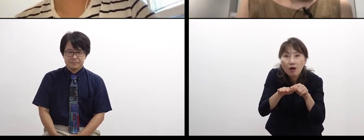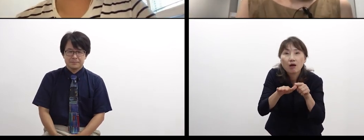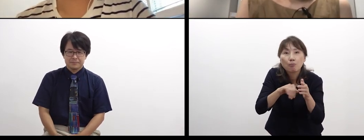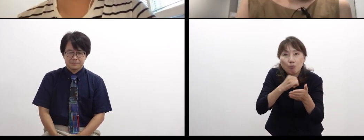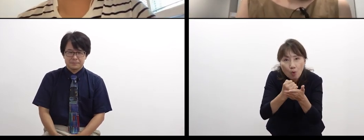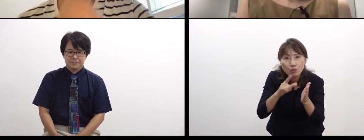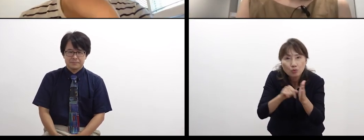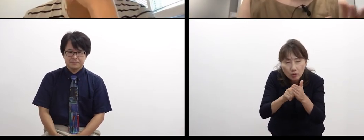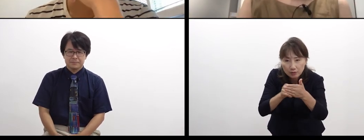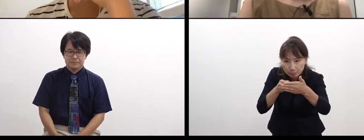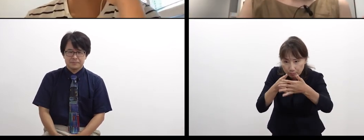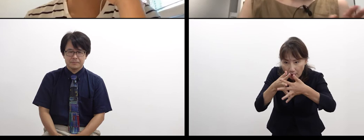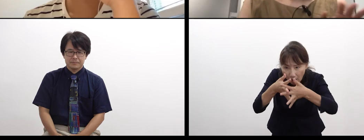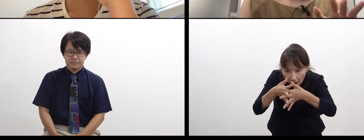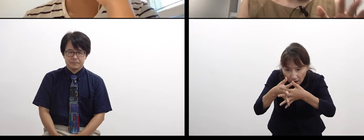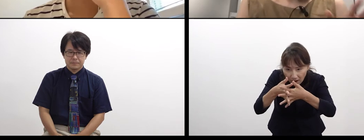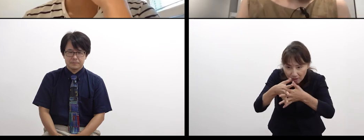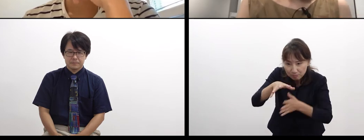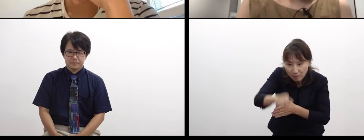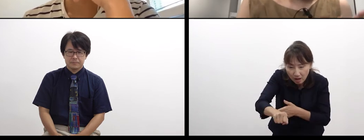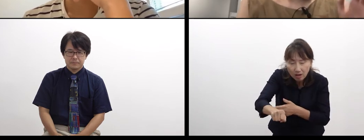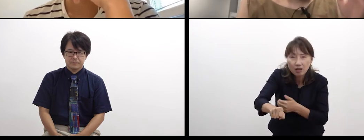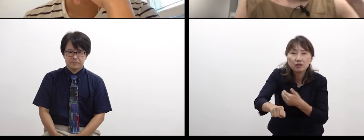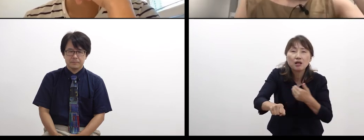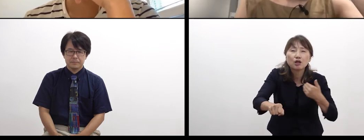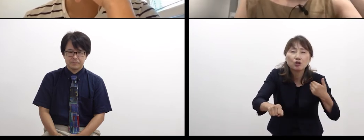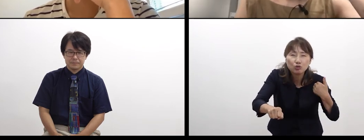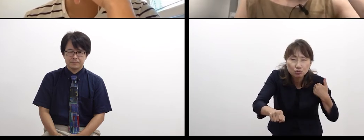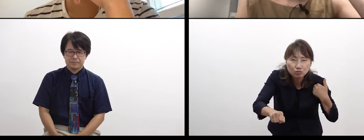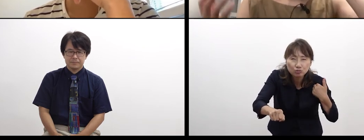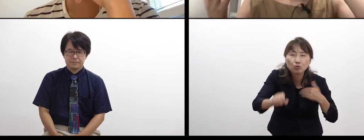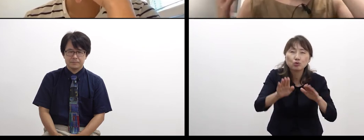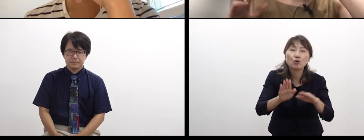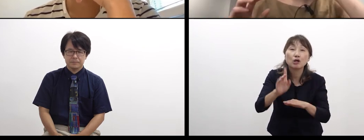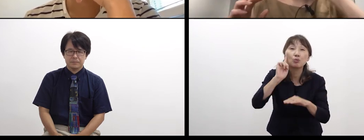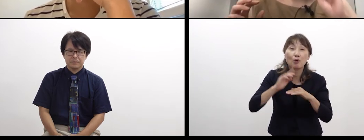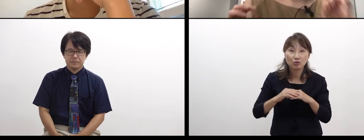only when we can treat it kindly. Once you think it’s painful,